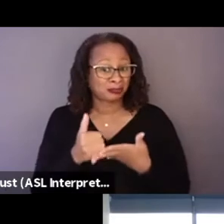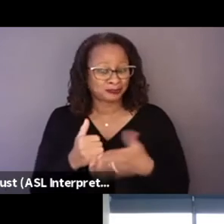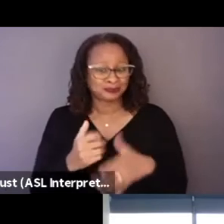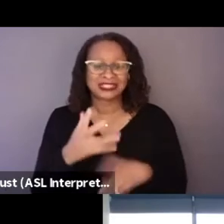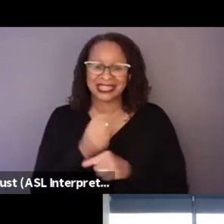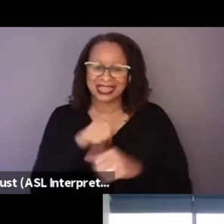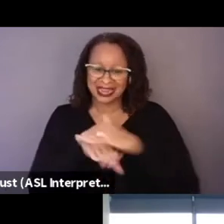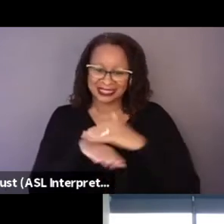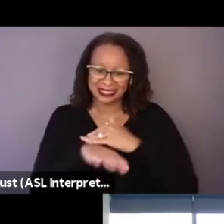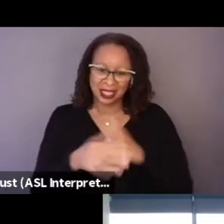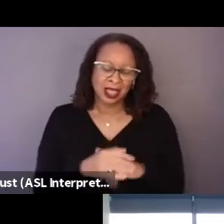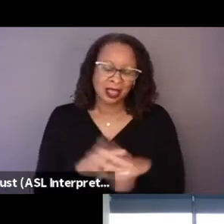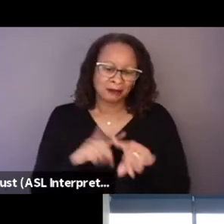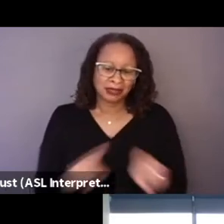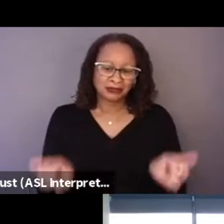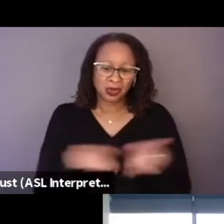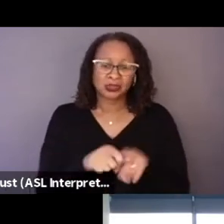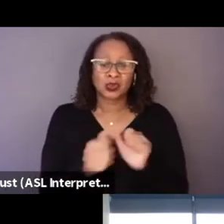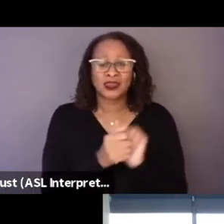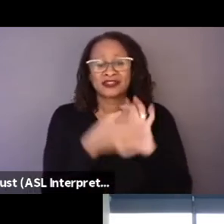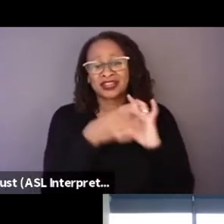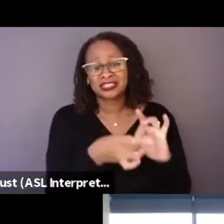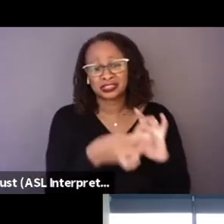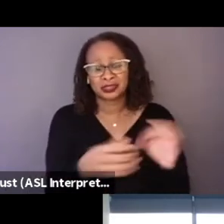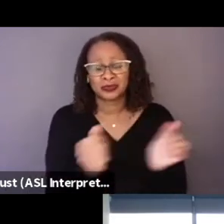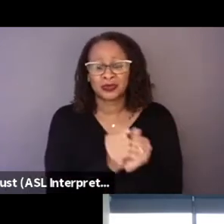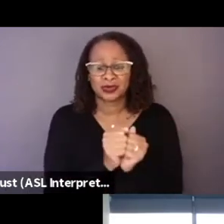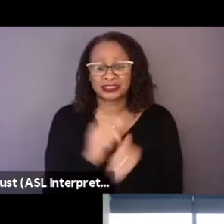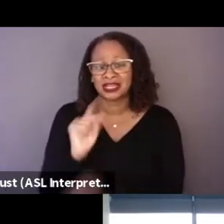but also in terms of the relationship with Teresa and Montoya, you know.